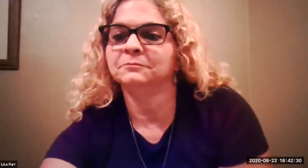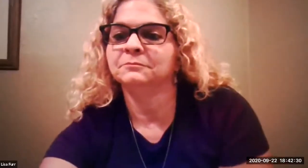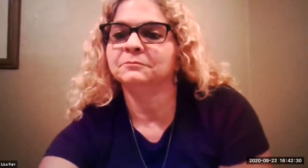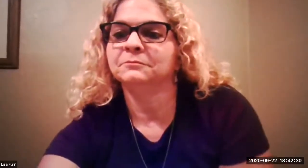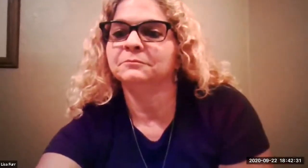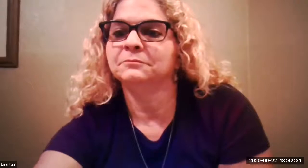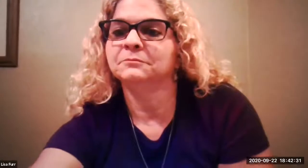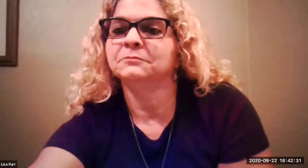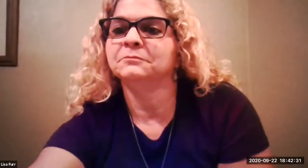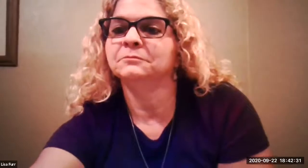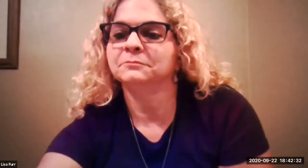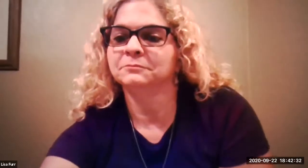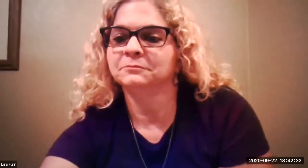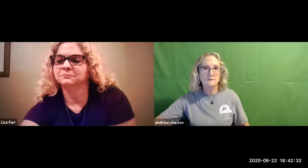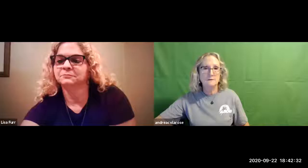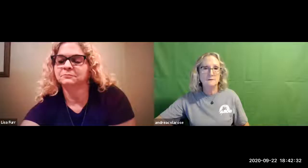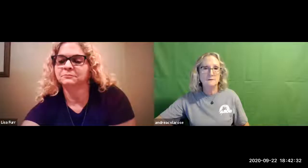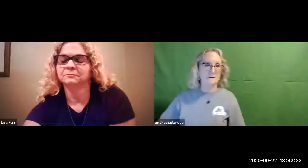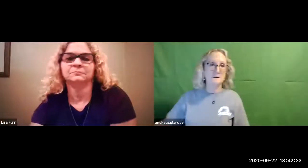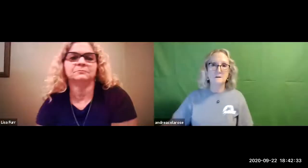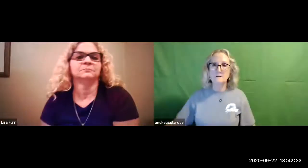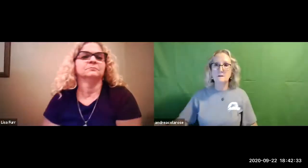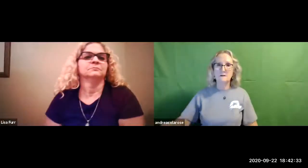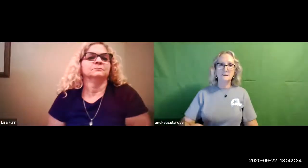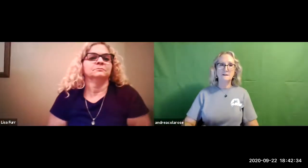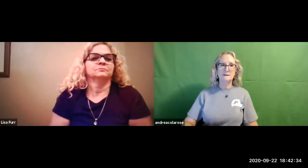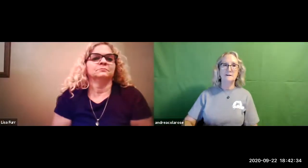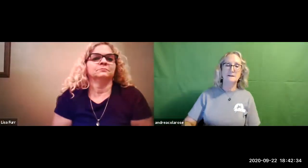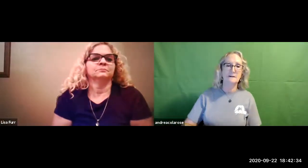recruitment endeavor